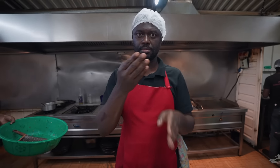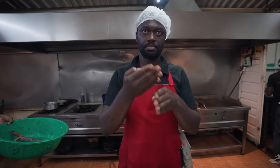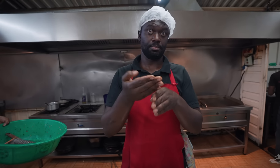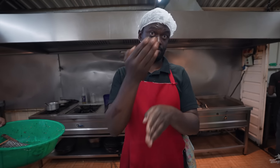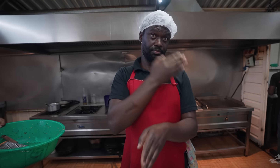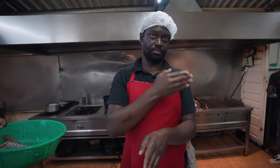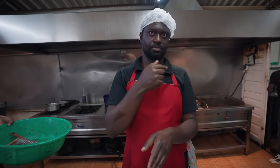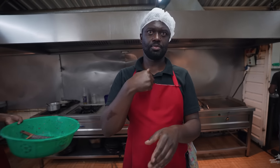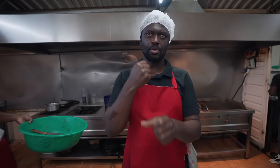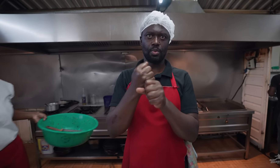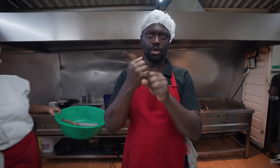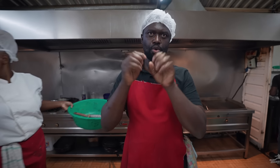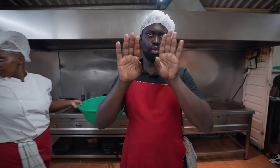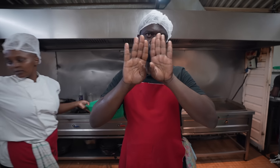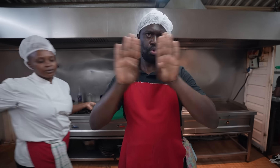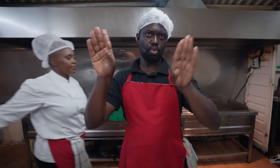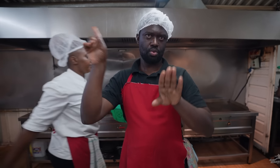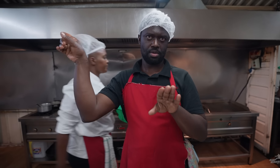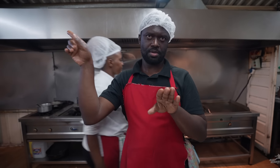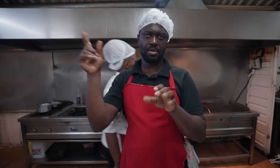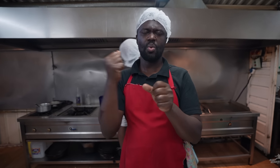Before this, I was a cook in a local kitchen,